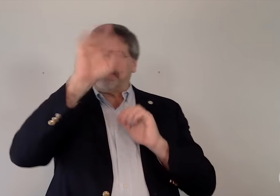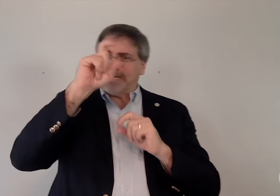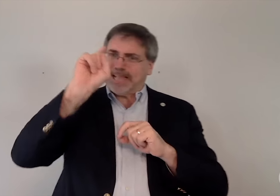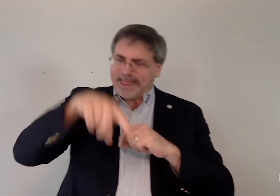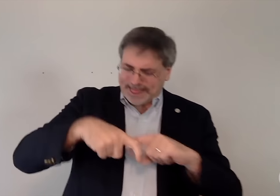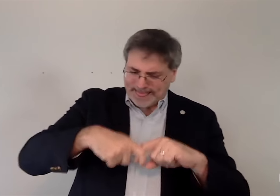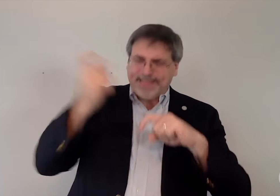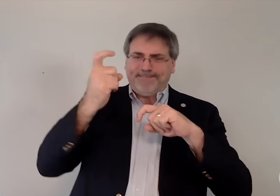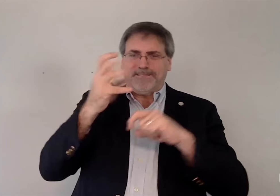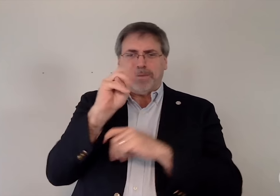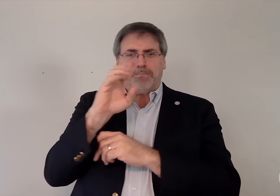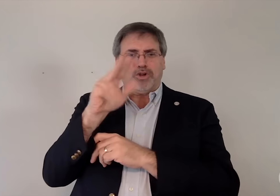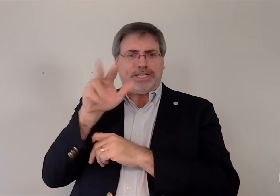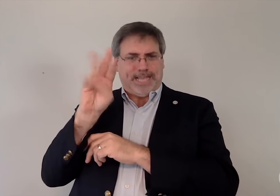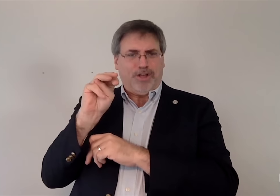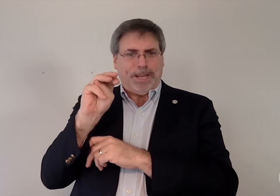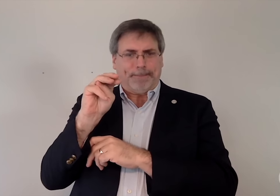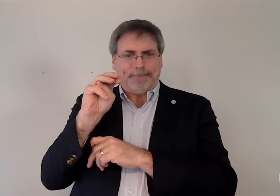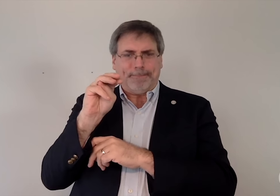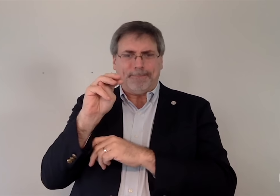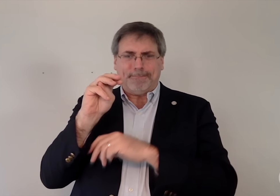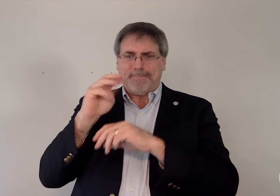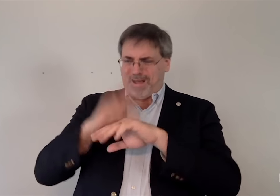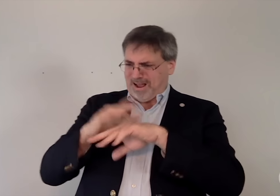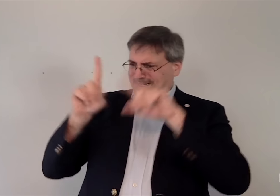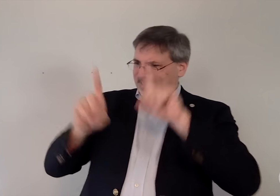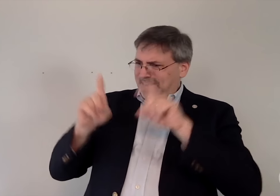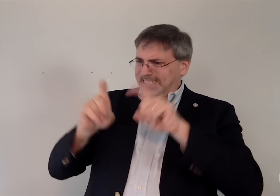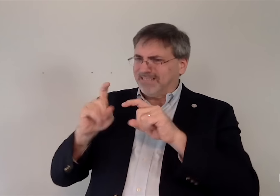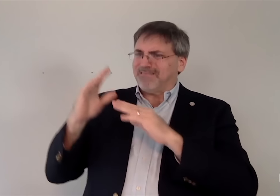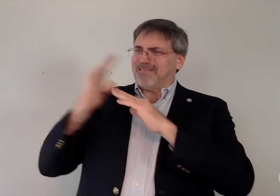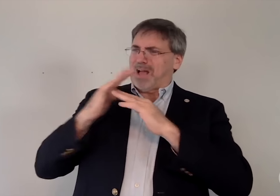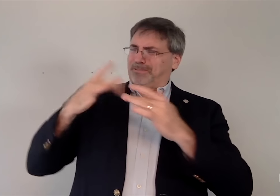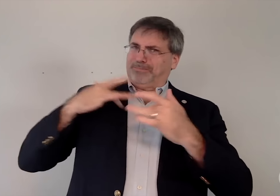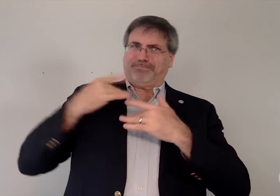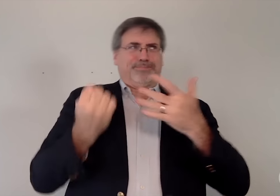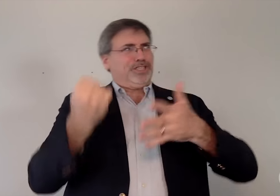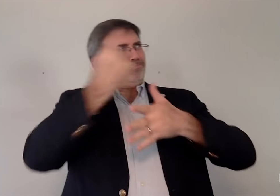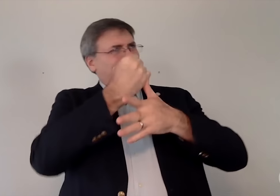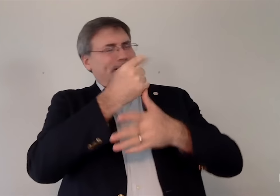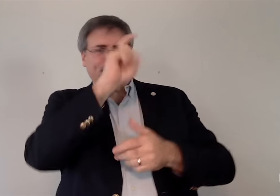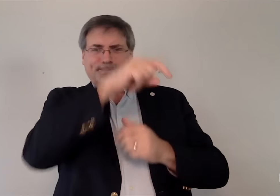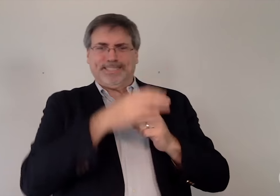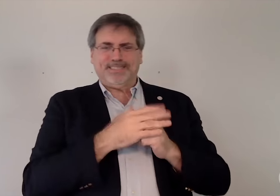the RID moratorium on testing was a top priority